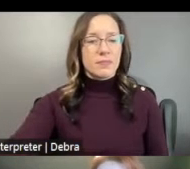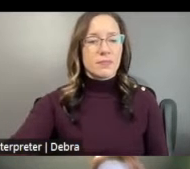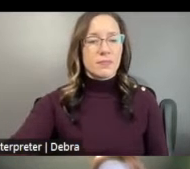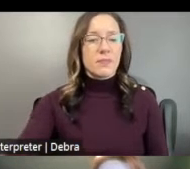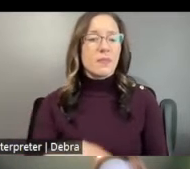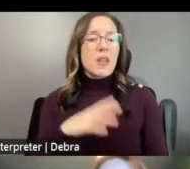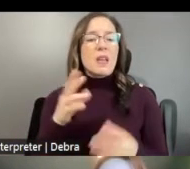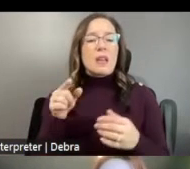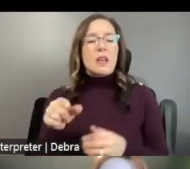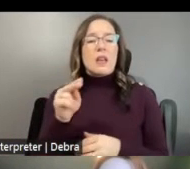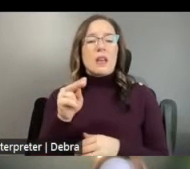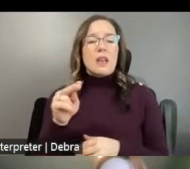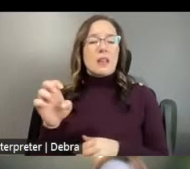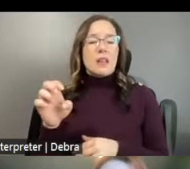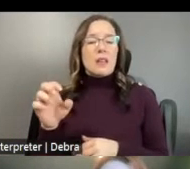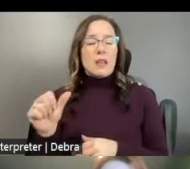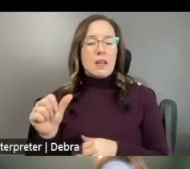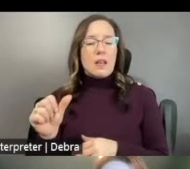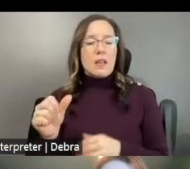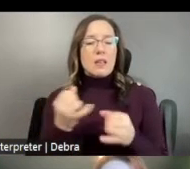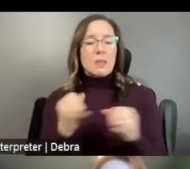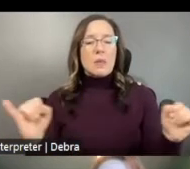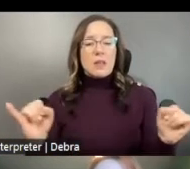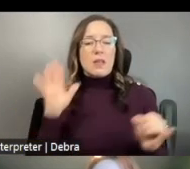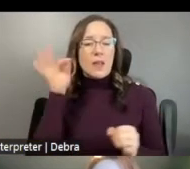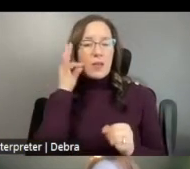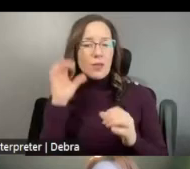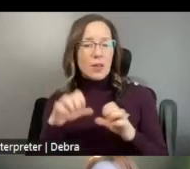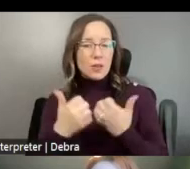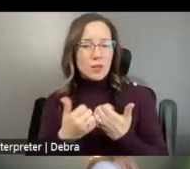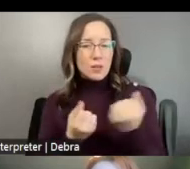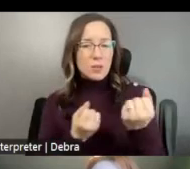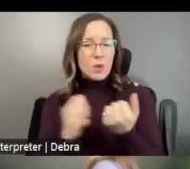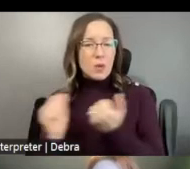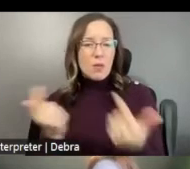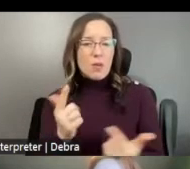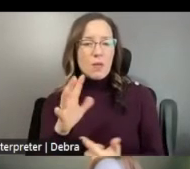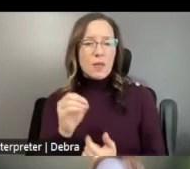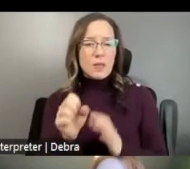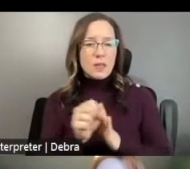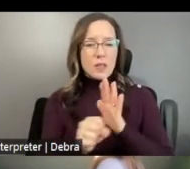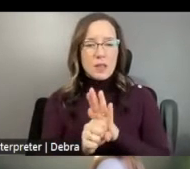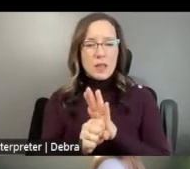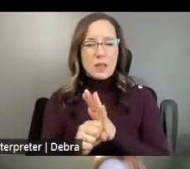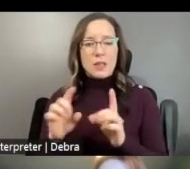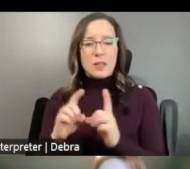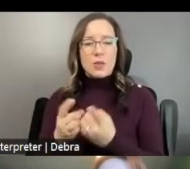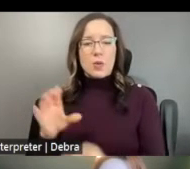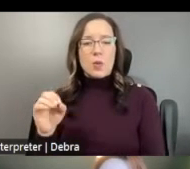SUPPORTING THE ARTS IN ALL 50 STATES, THE DISTRICT OF COLOMBIA, AMERICAN SAMOA, GUAM,